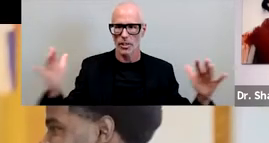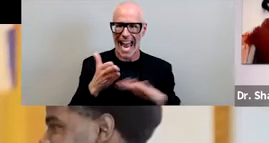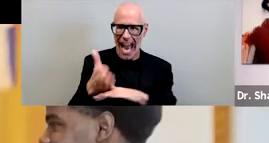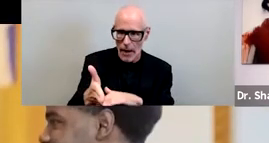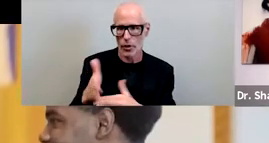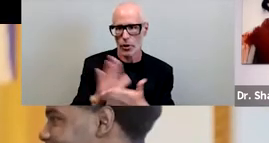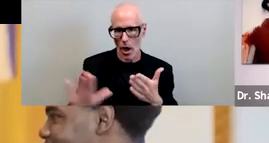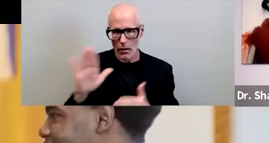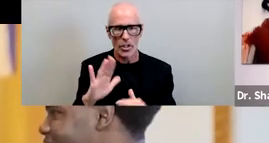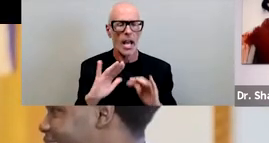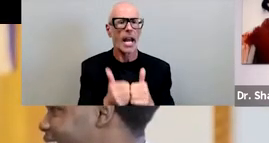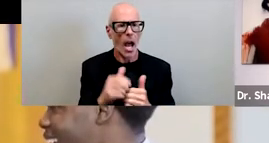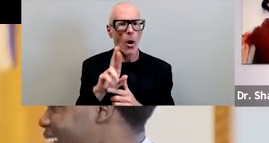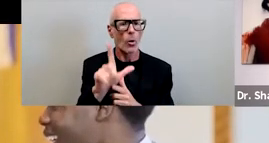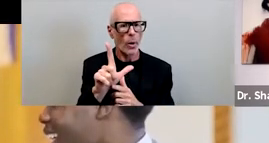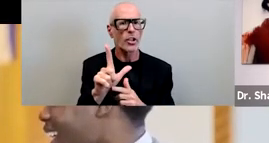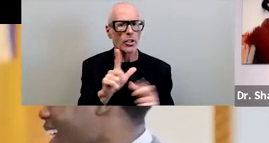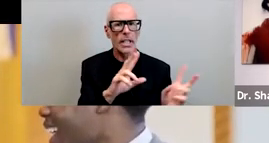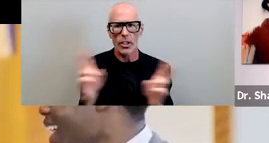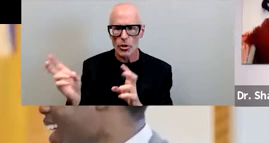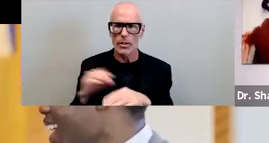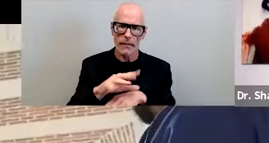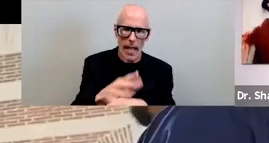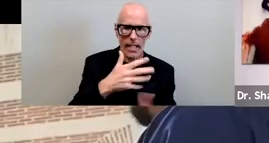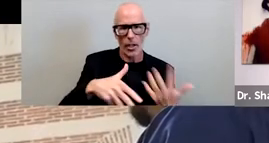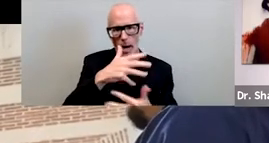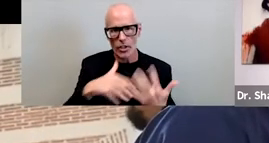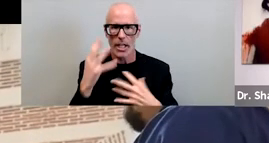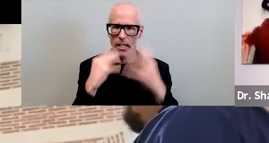and how racial issues in our broader society affect interactions and experiences on campuses